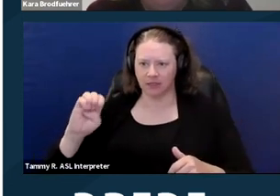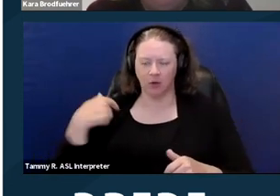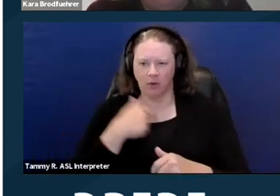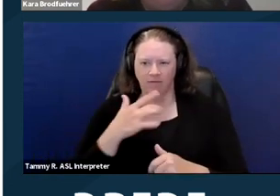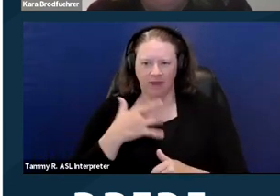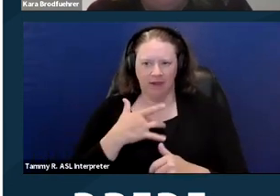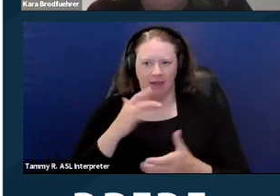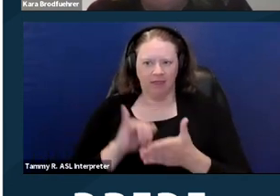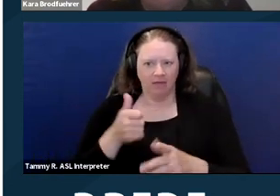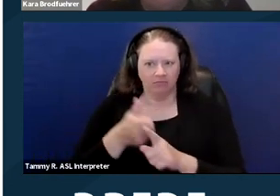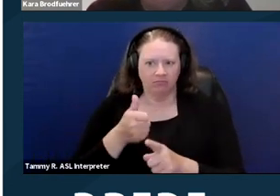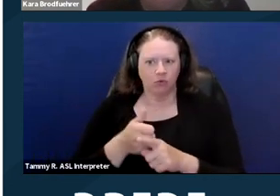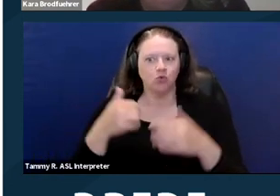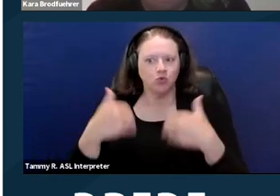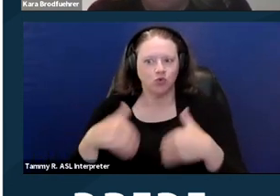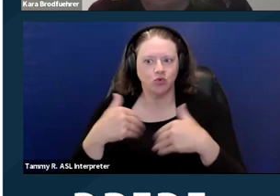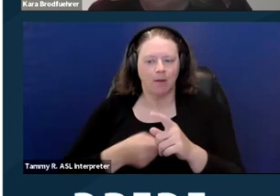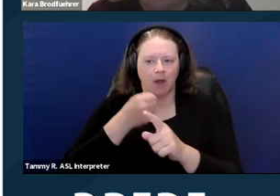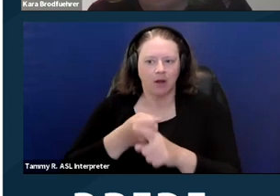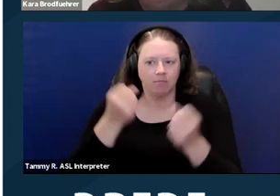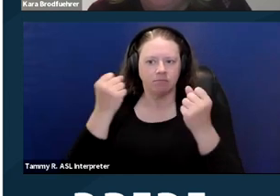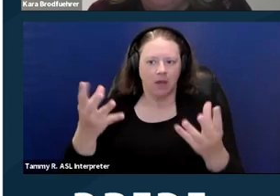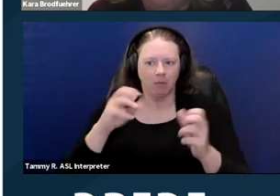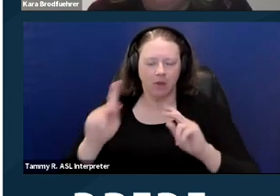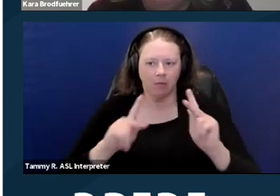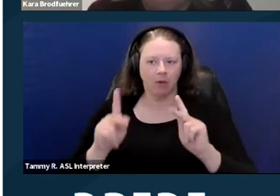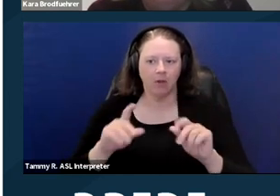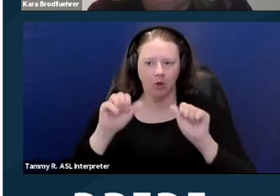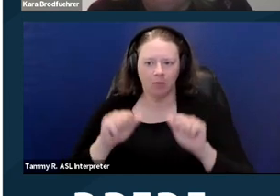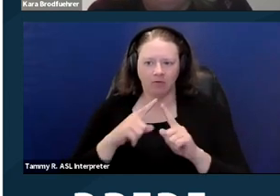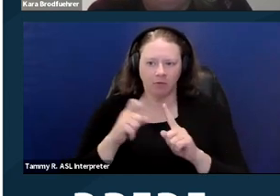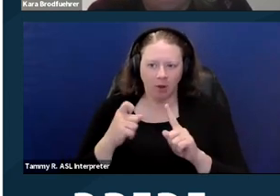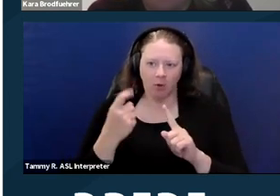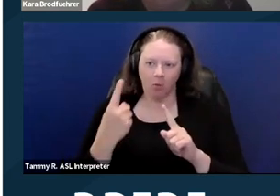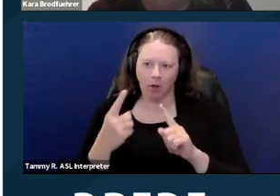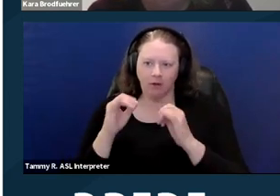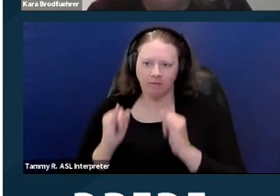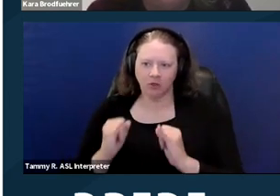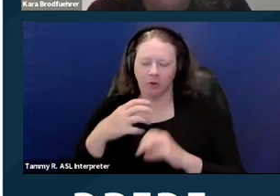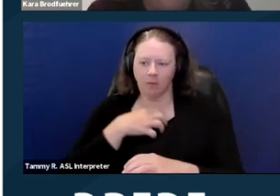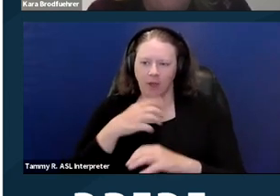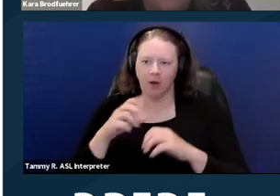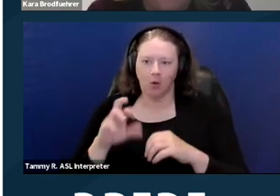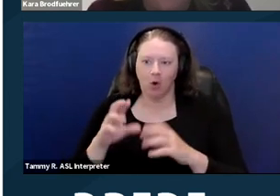And it could stem from an individual complaint, or a much larger investigation